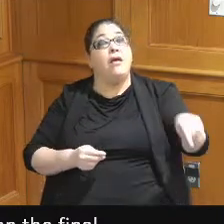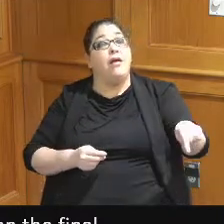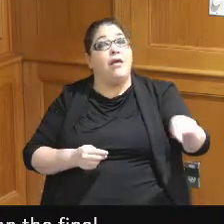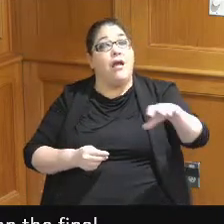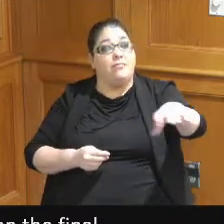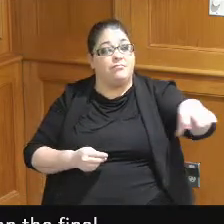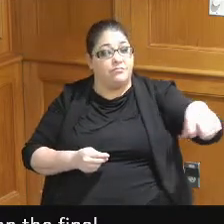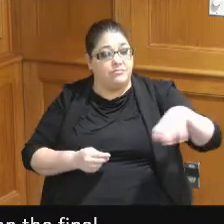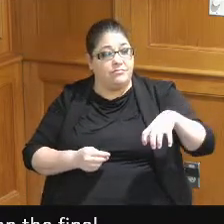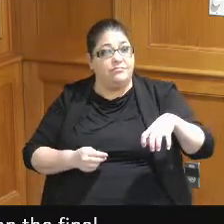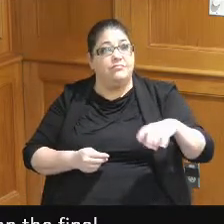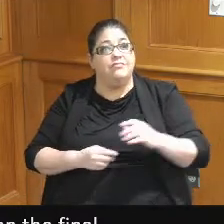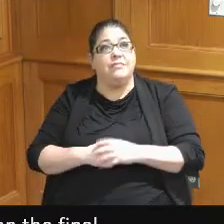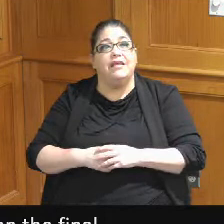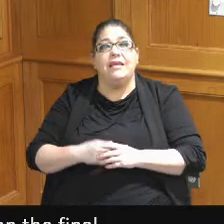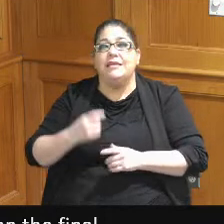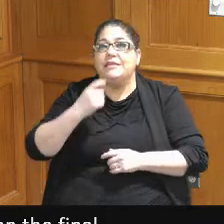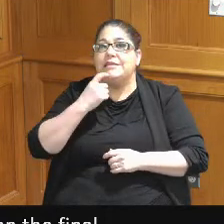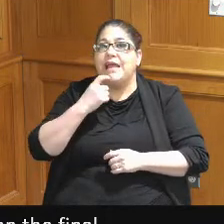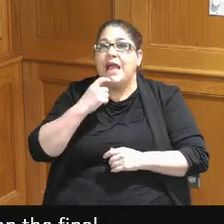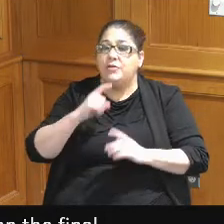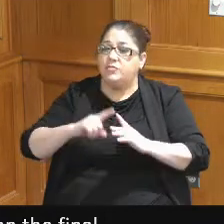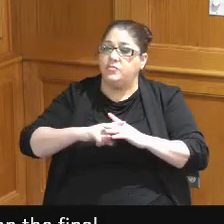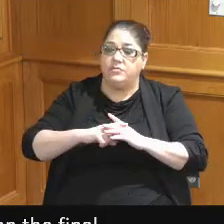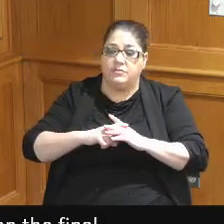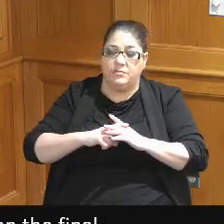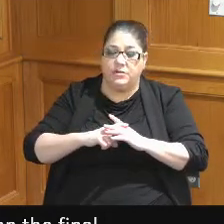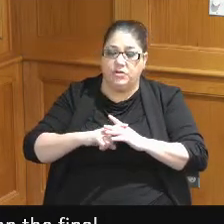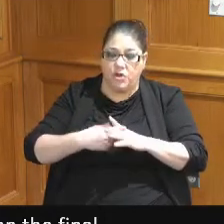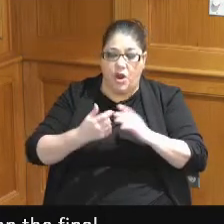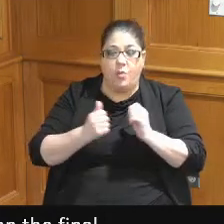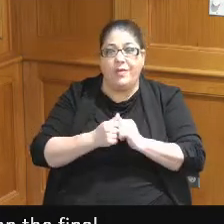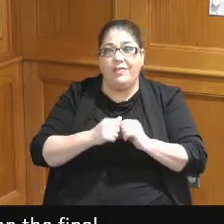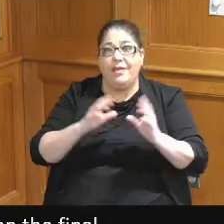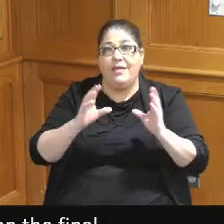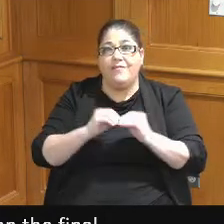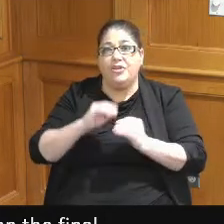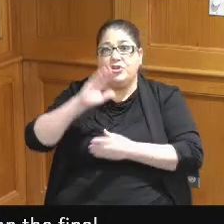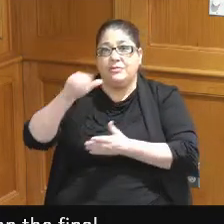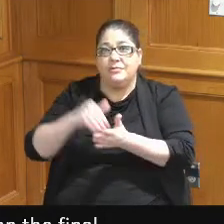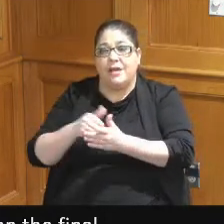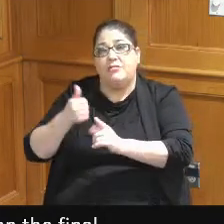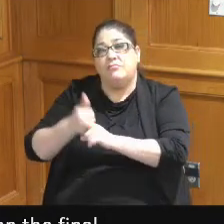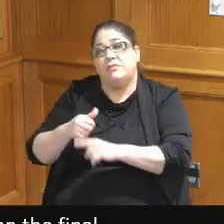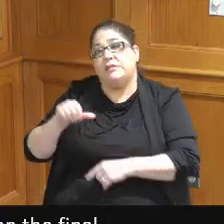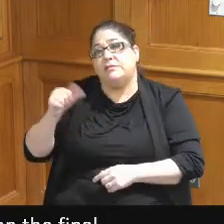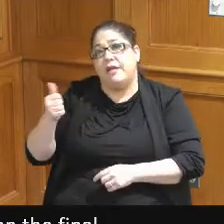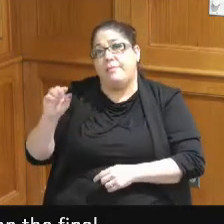to get started on the hotel I mean get started on the convention center is 10 million dollars